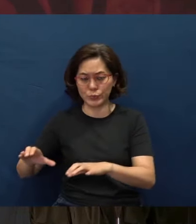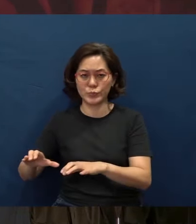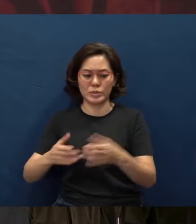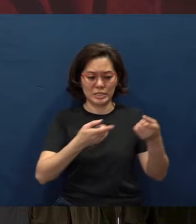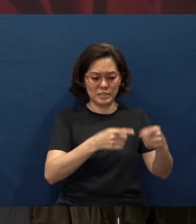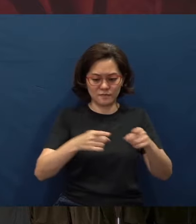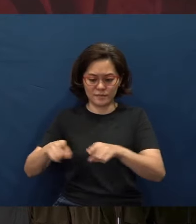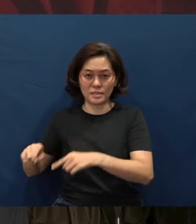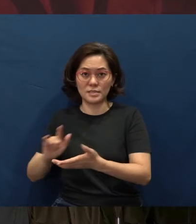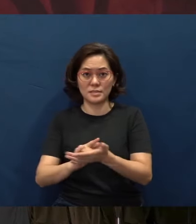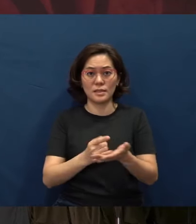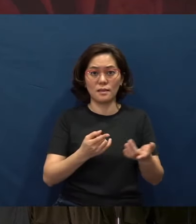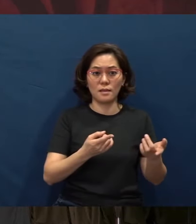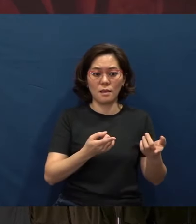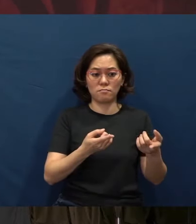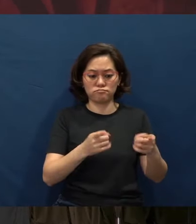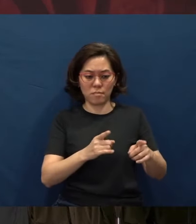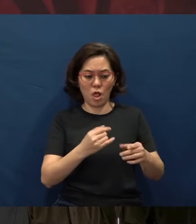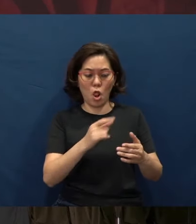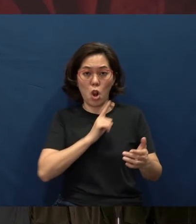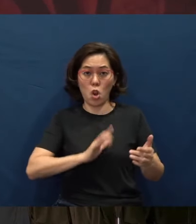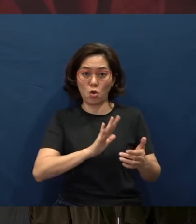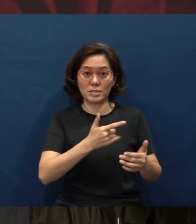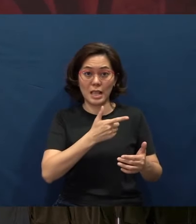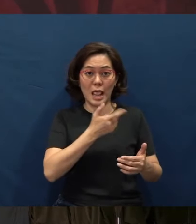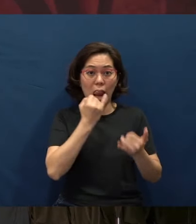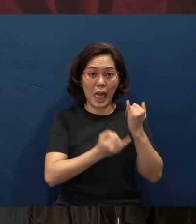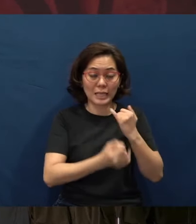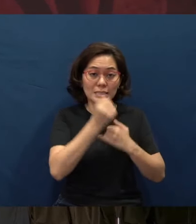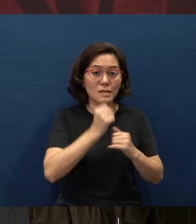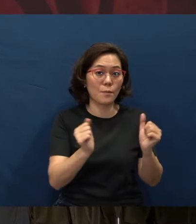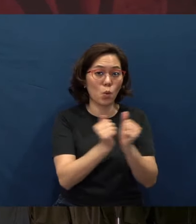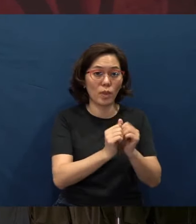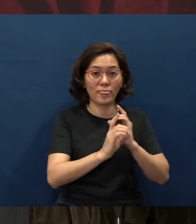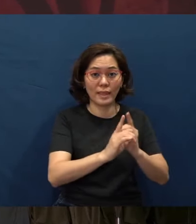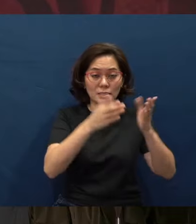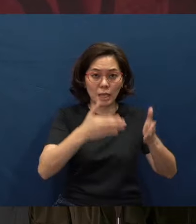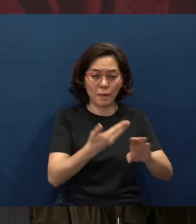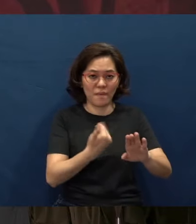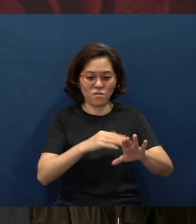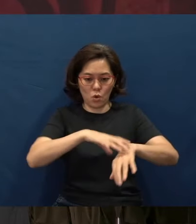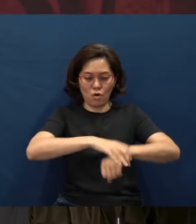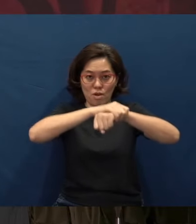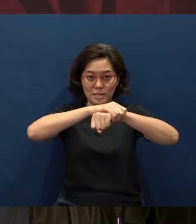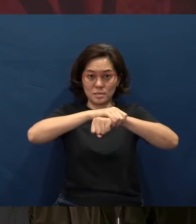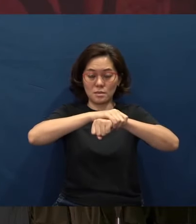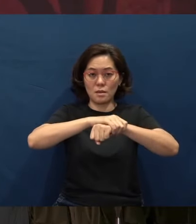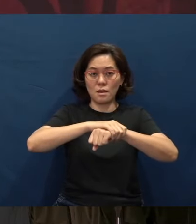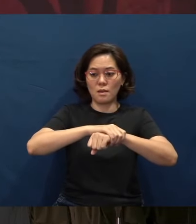(during) the Lord's last supper with His disciples before He was arrested and crucified